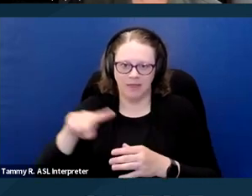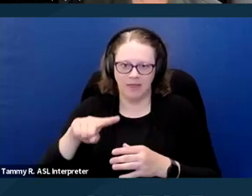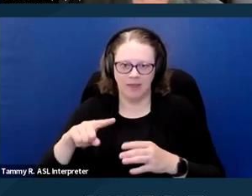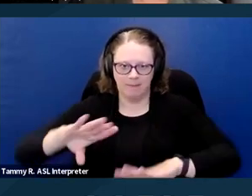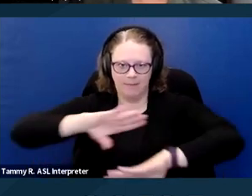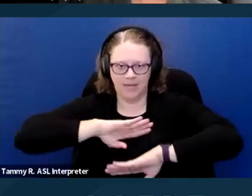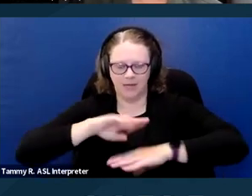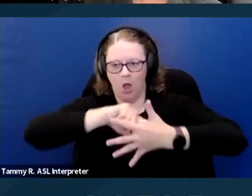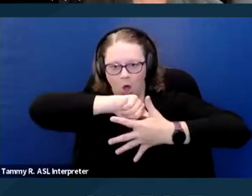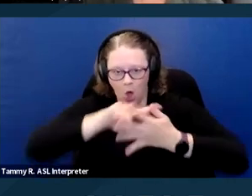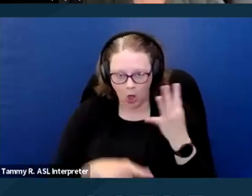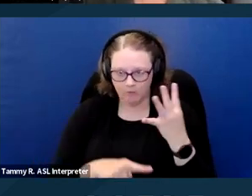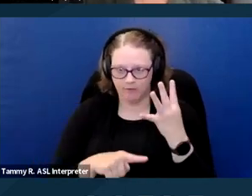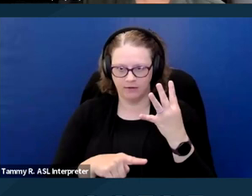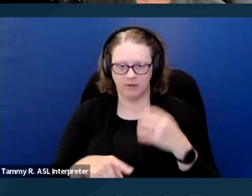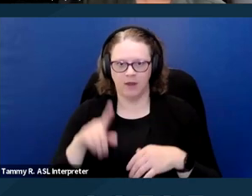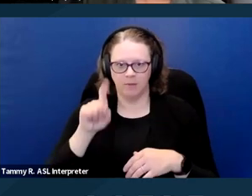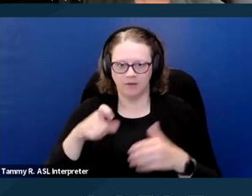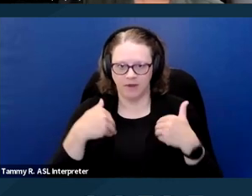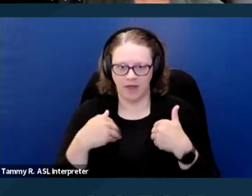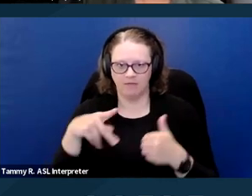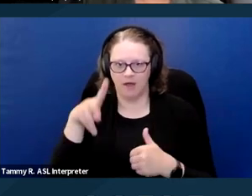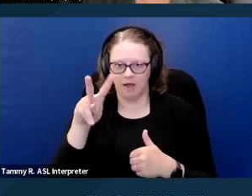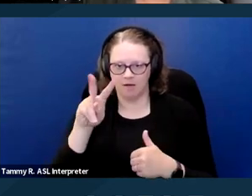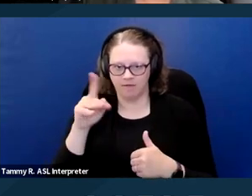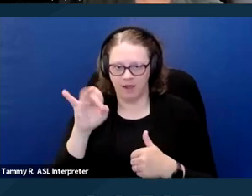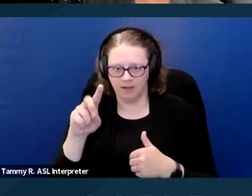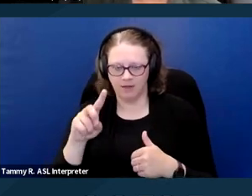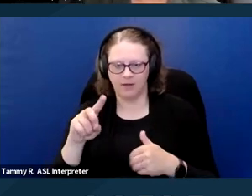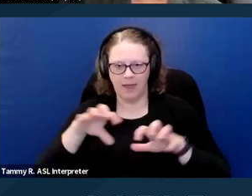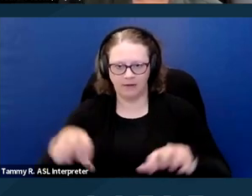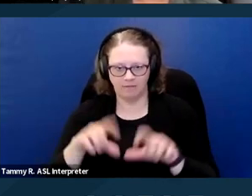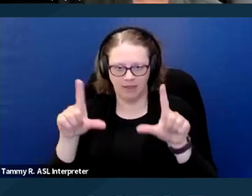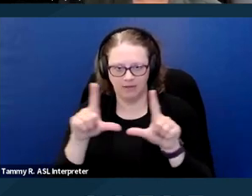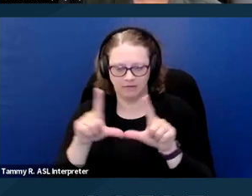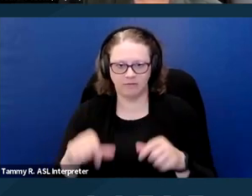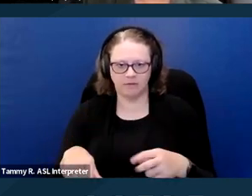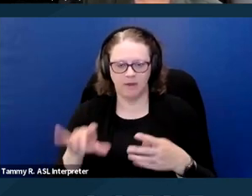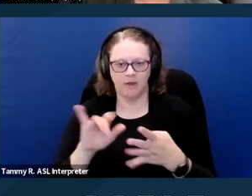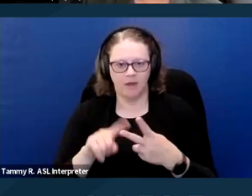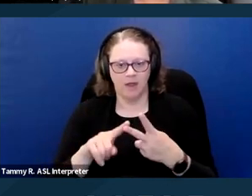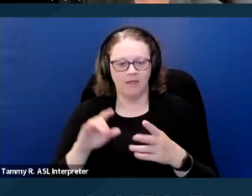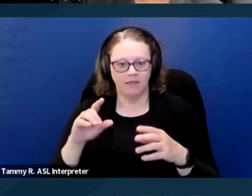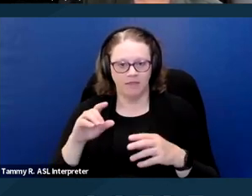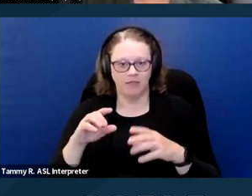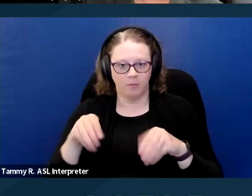That they possess a valid active license, that they're licensed to provide professional services within the scope